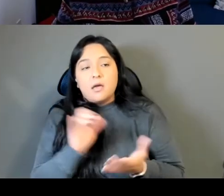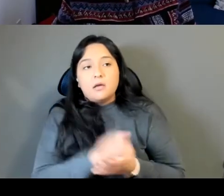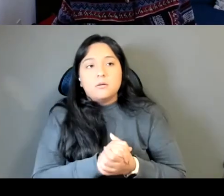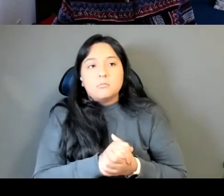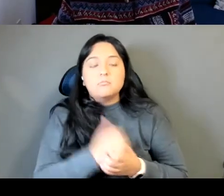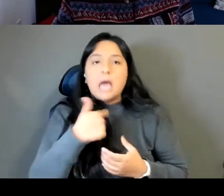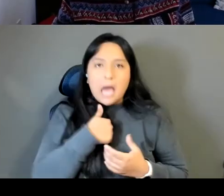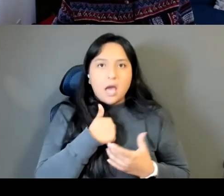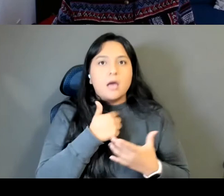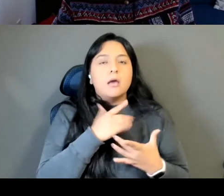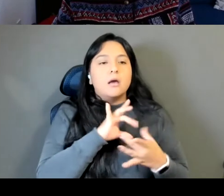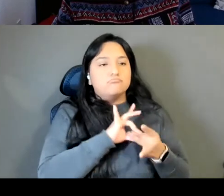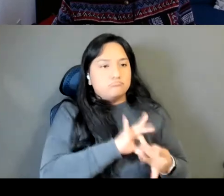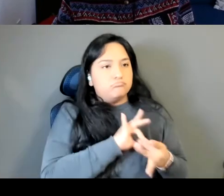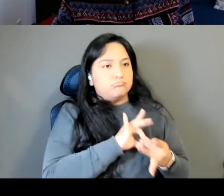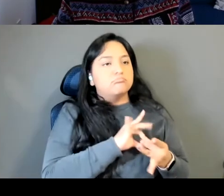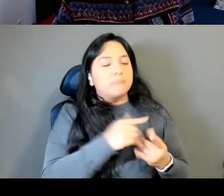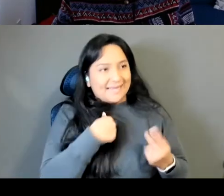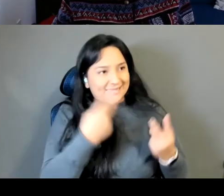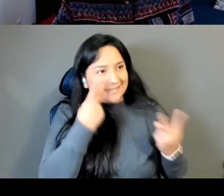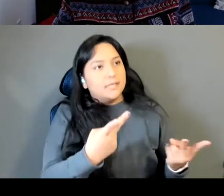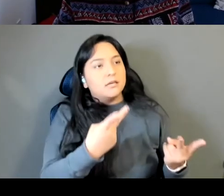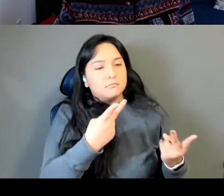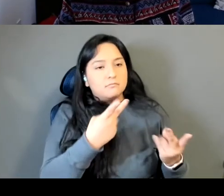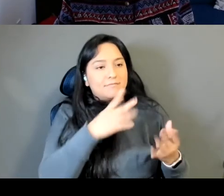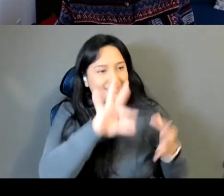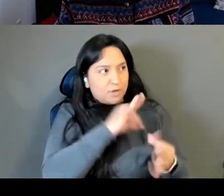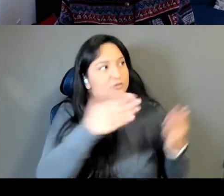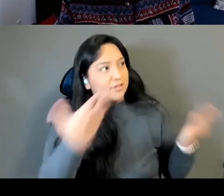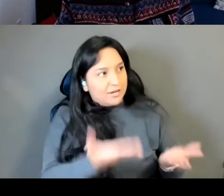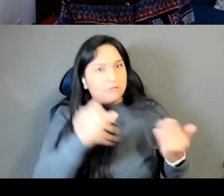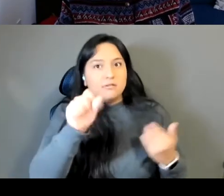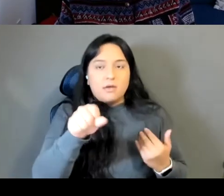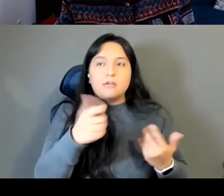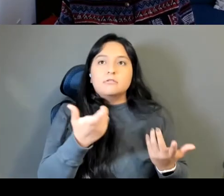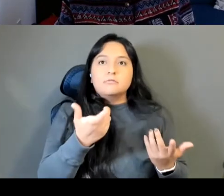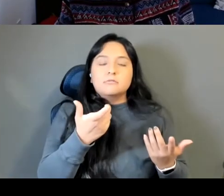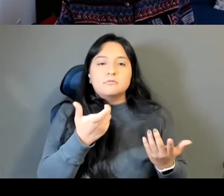I see that the spirits are here, or that these governing celestial beings are here, and it's